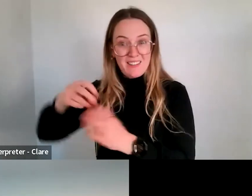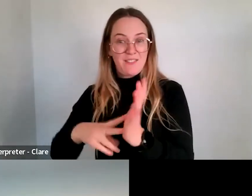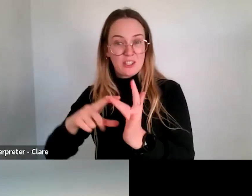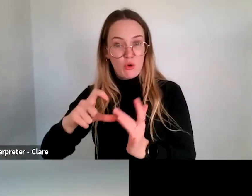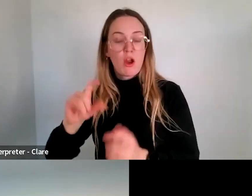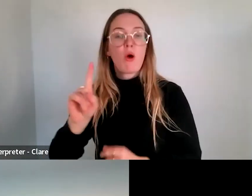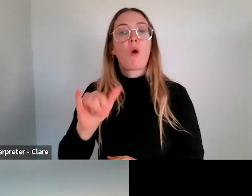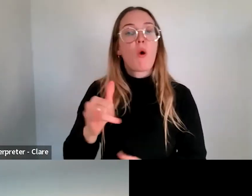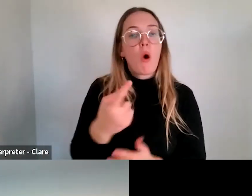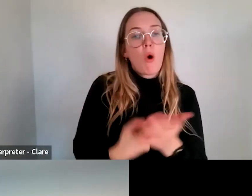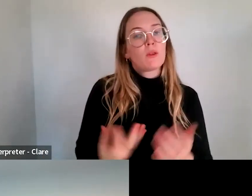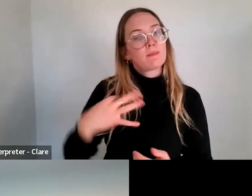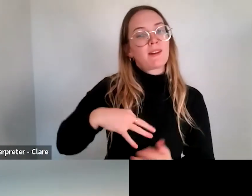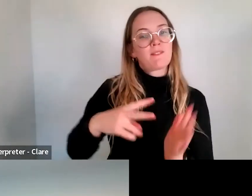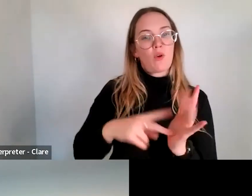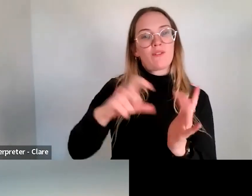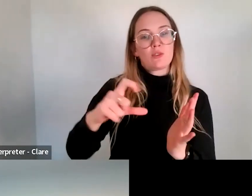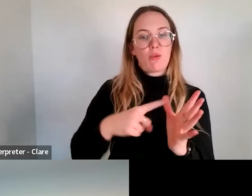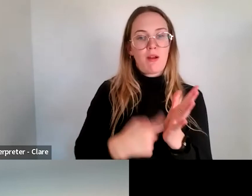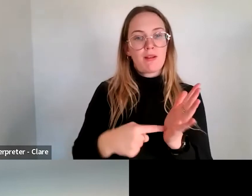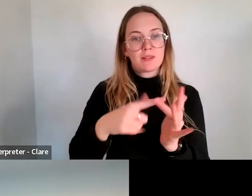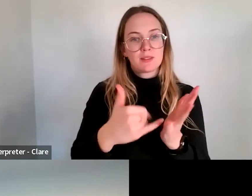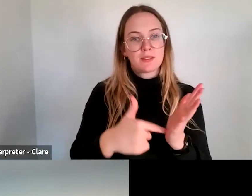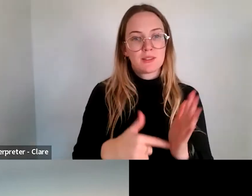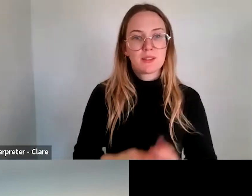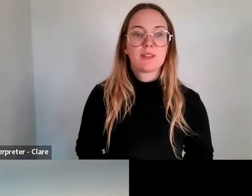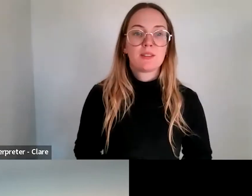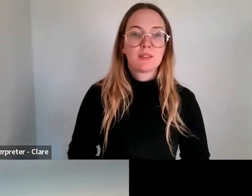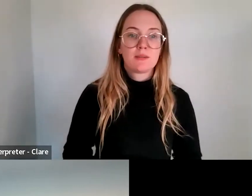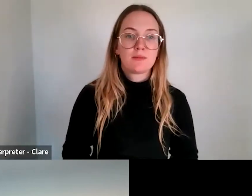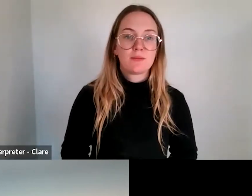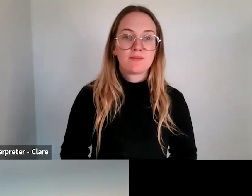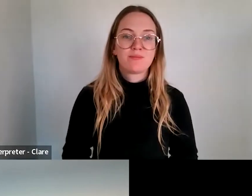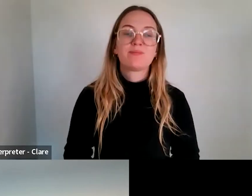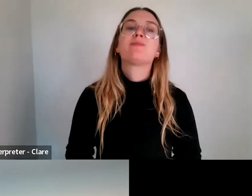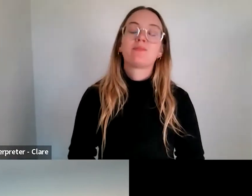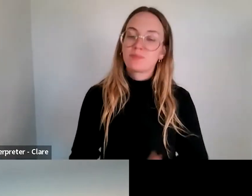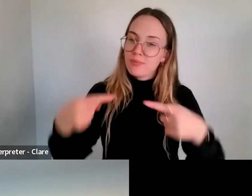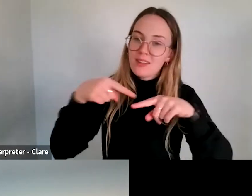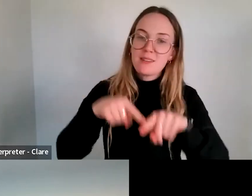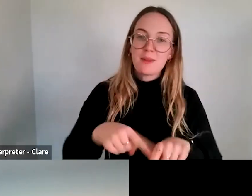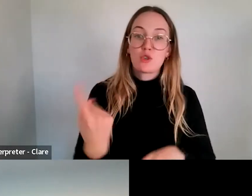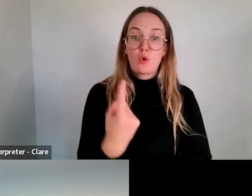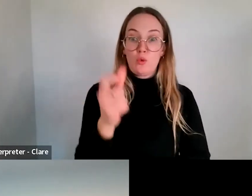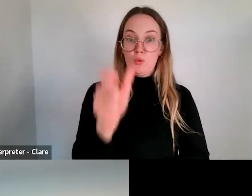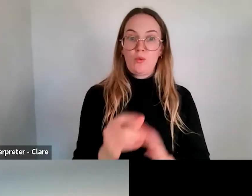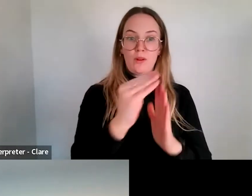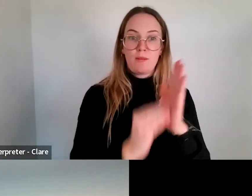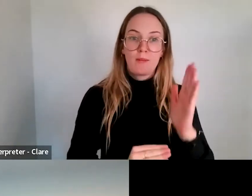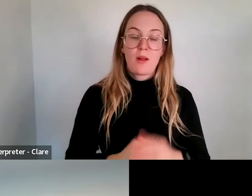artists?" It depends who the applicant is. If you're a Victorian